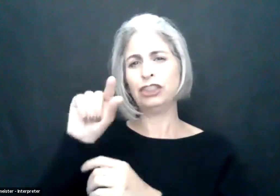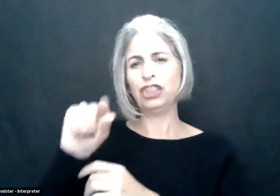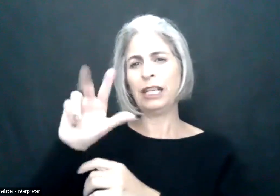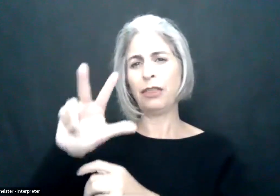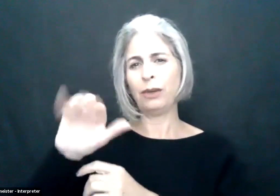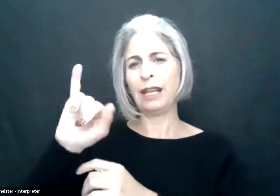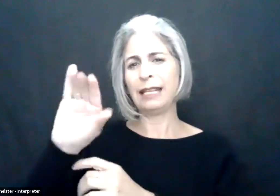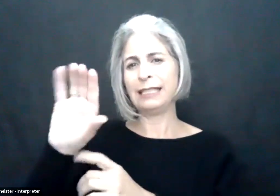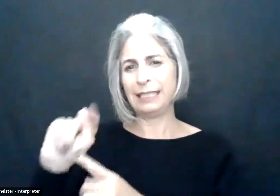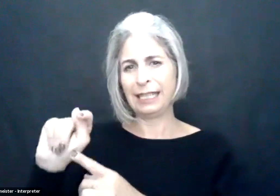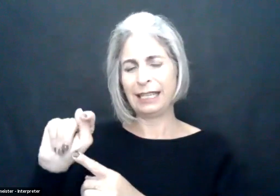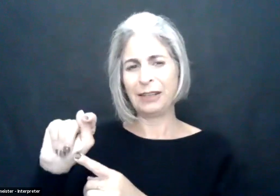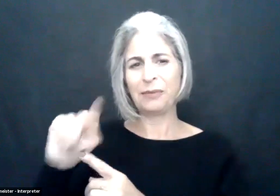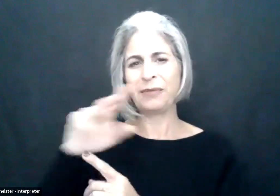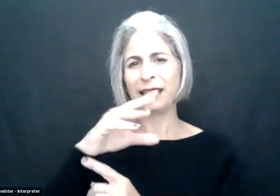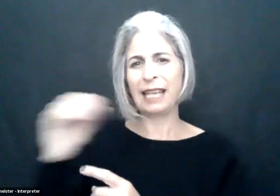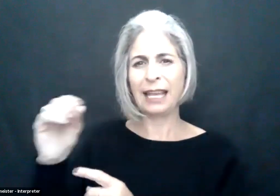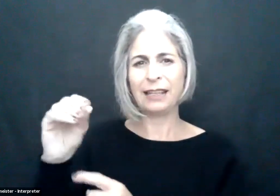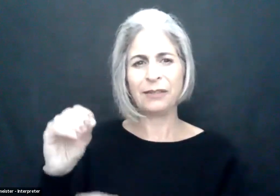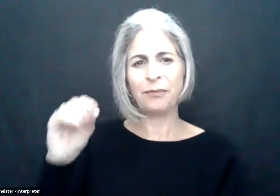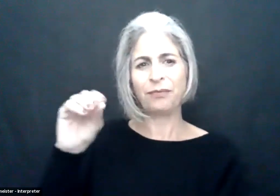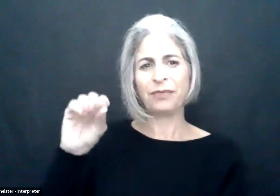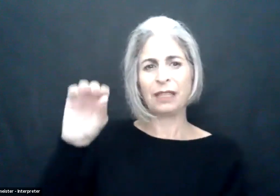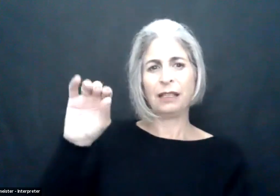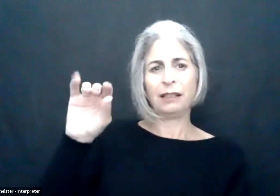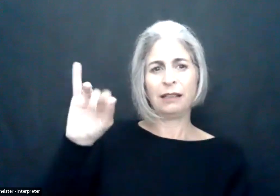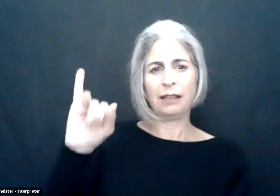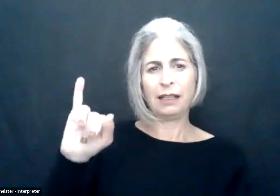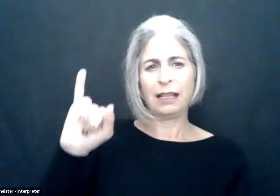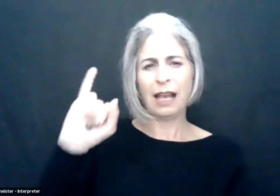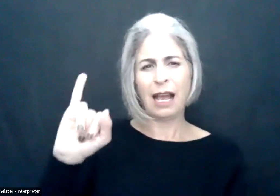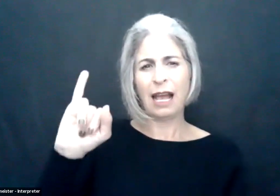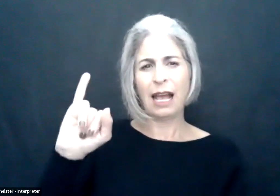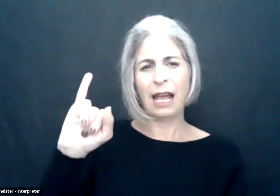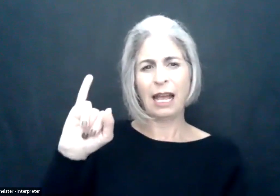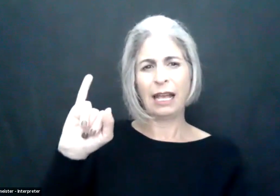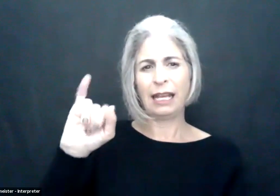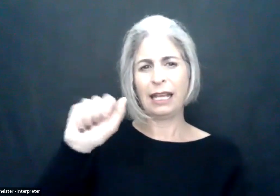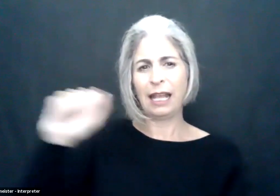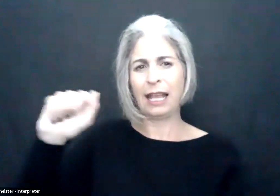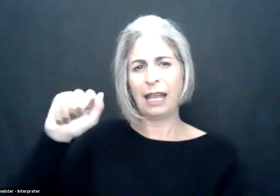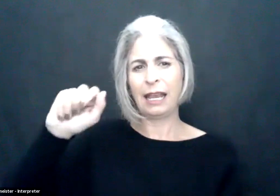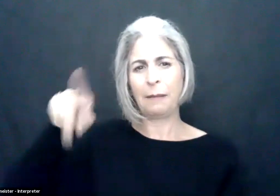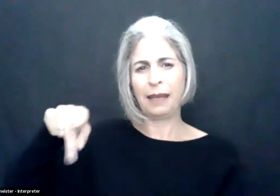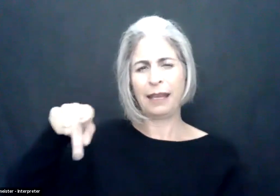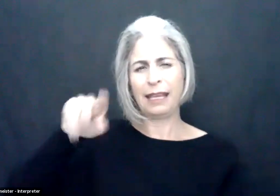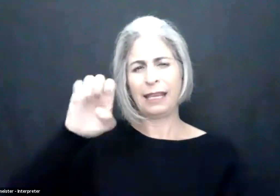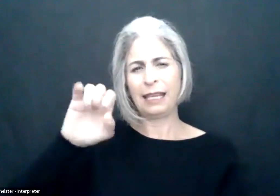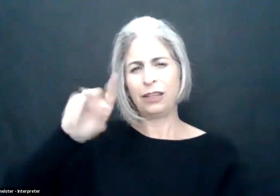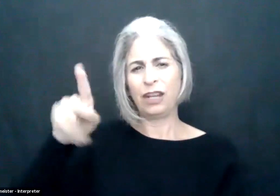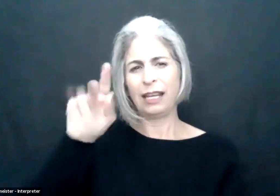The organizers of the virtual leadership